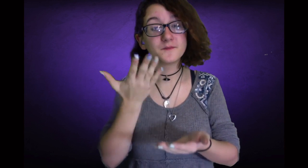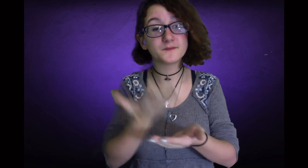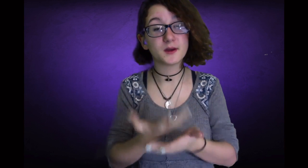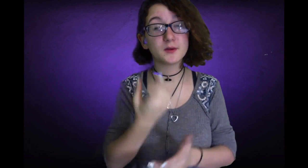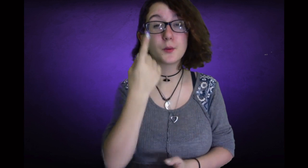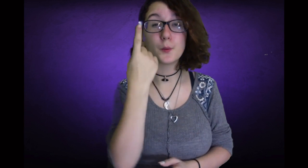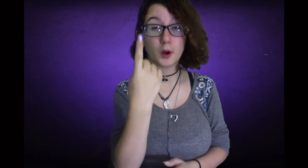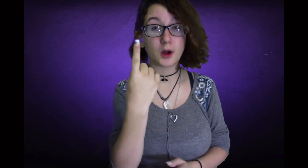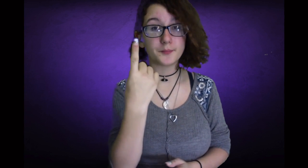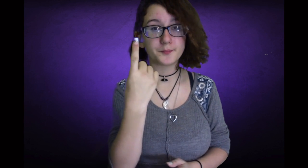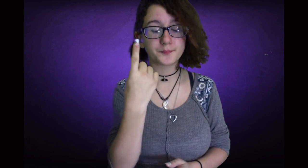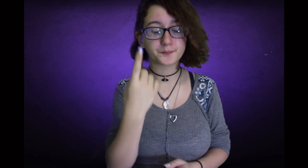Fact one